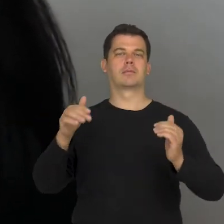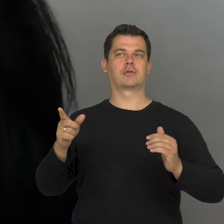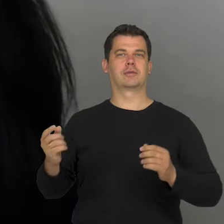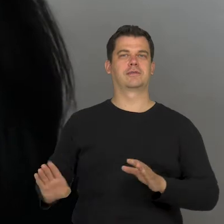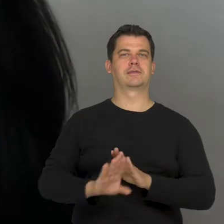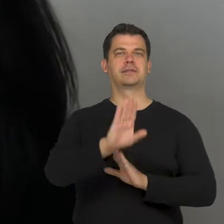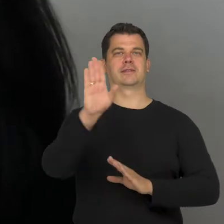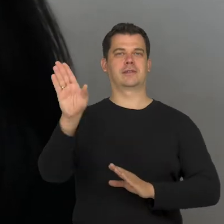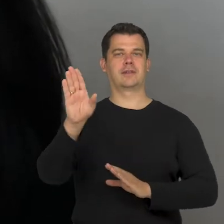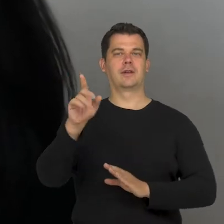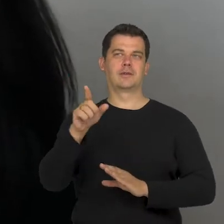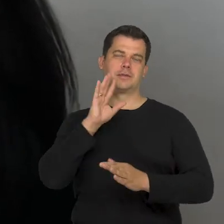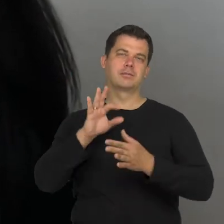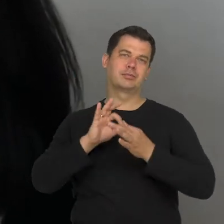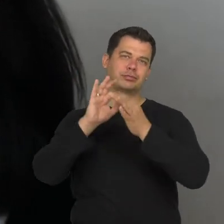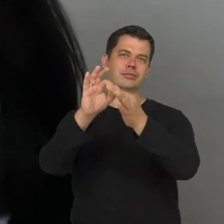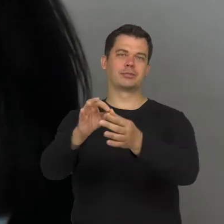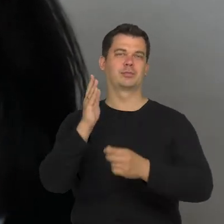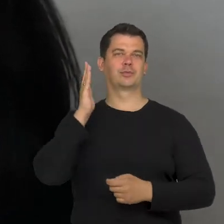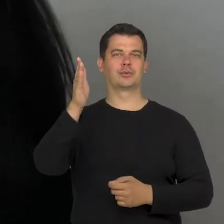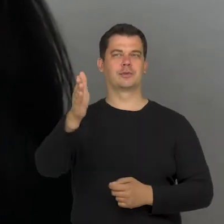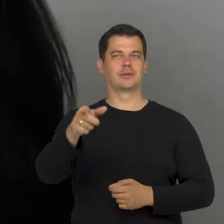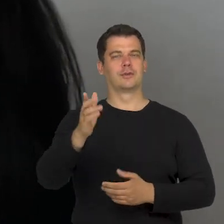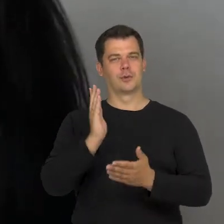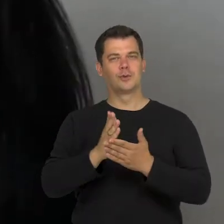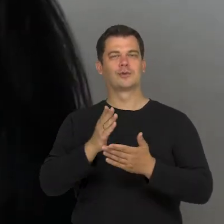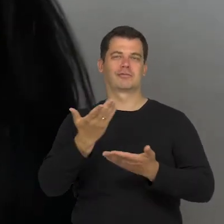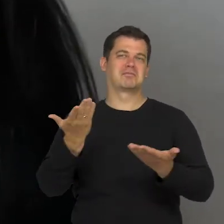that these images will become a part of our natural environment